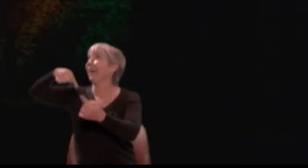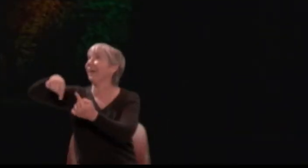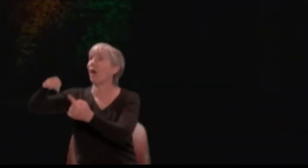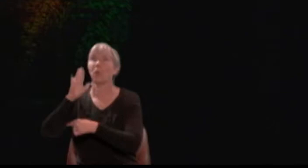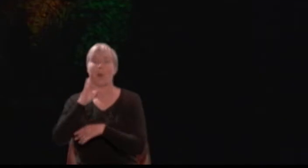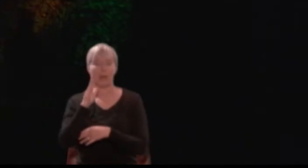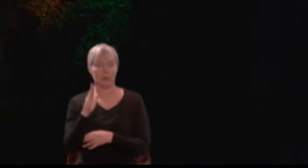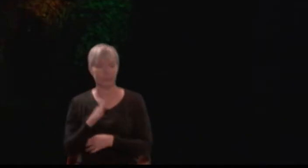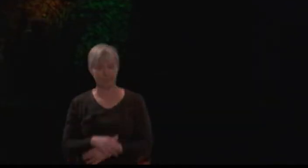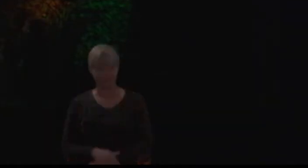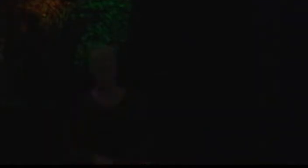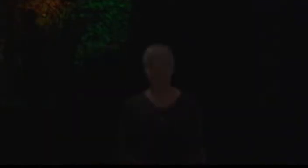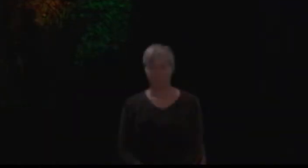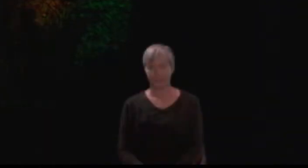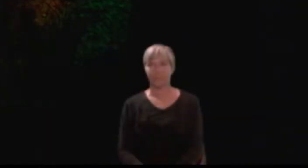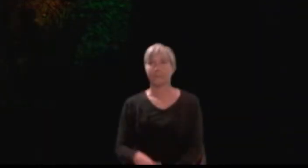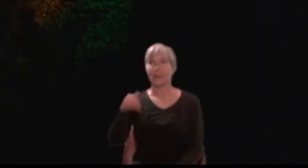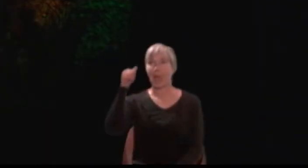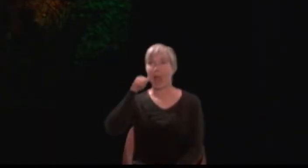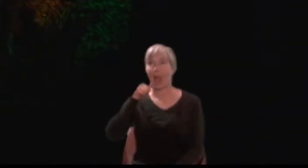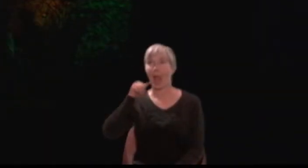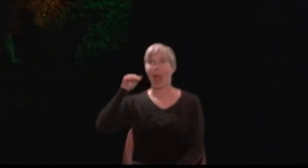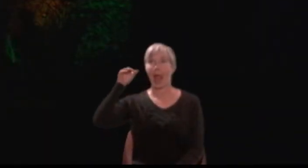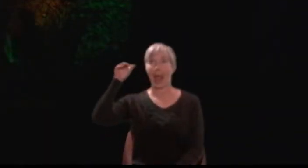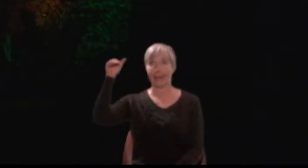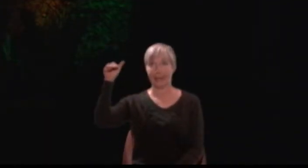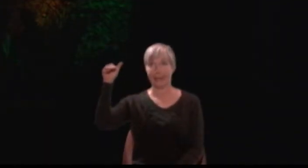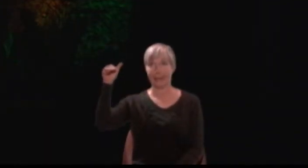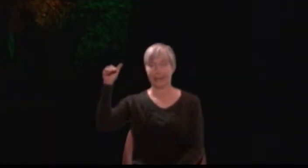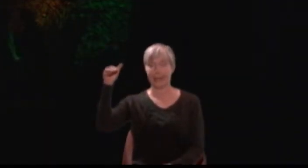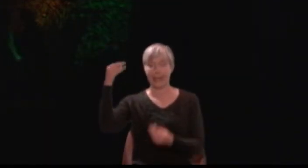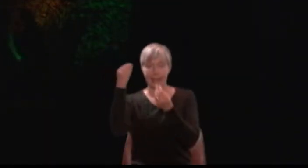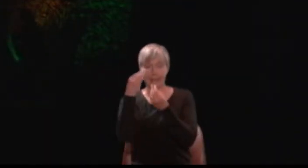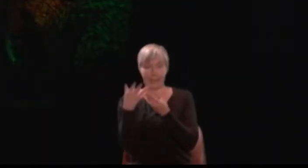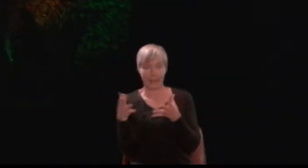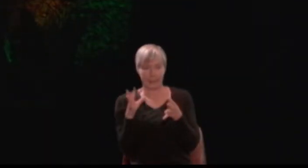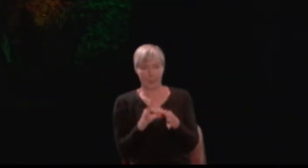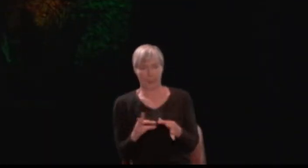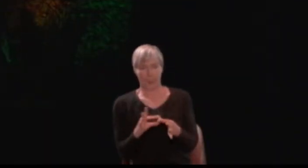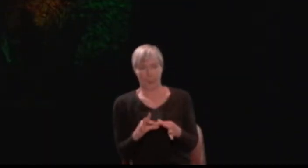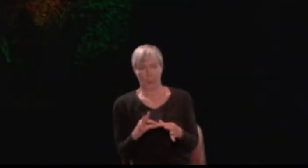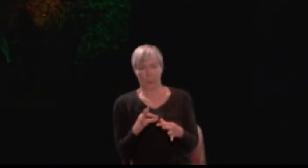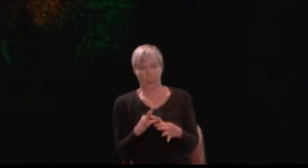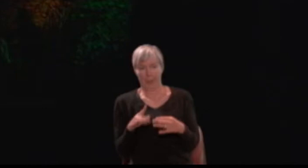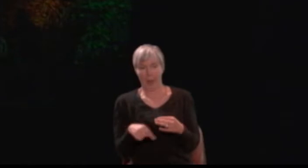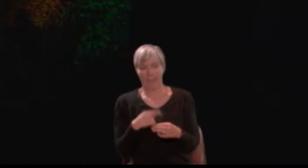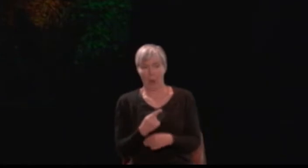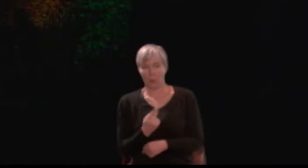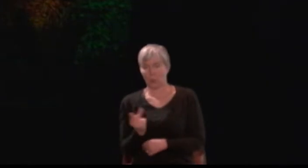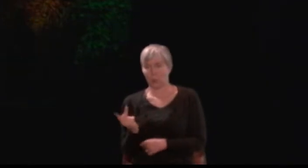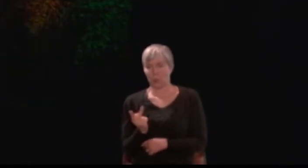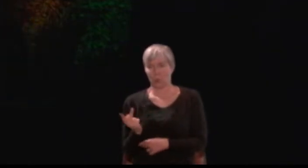Helena tells Demetrius of Hermia and Lysander's secret plan to escape into the forest and marry.